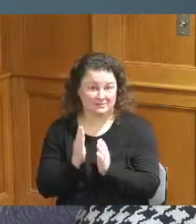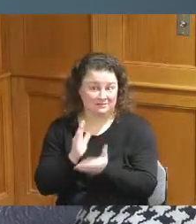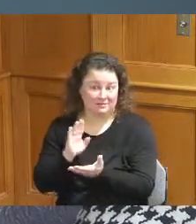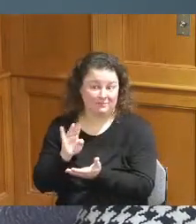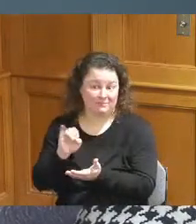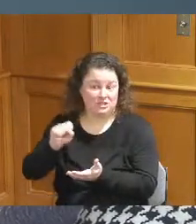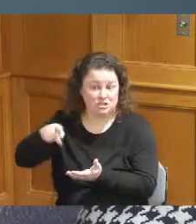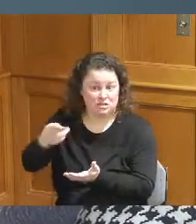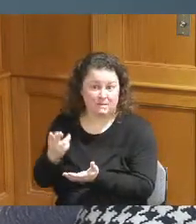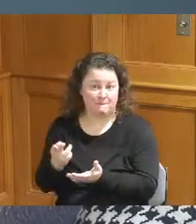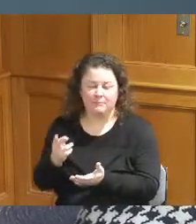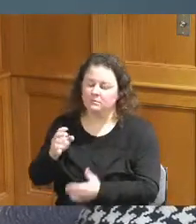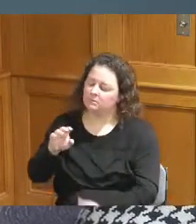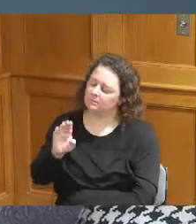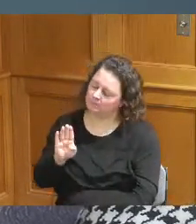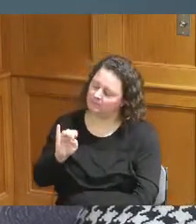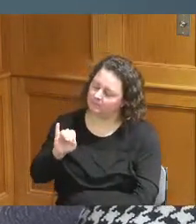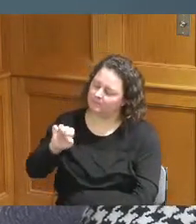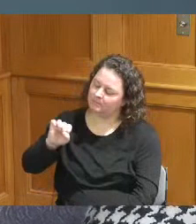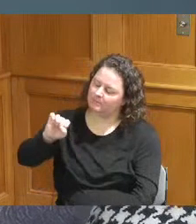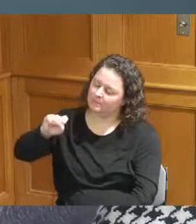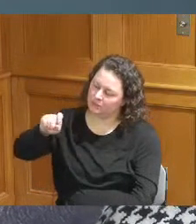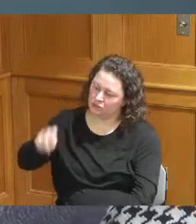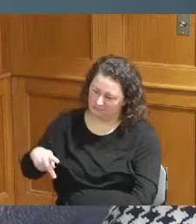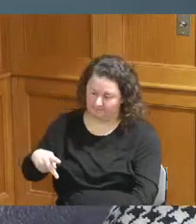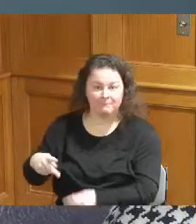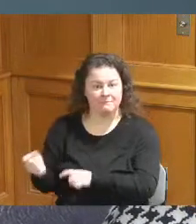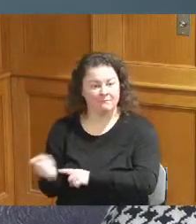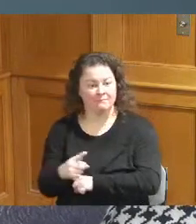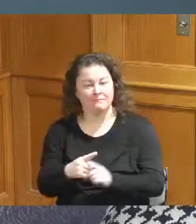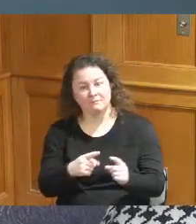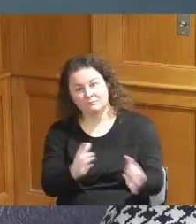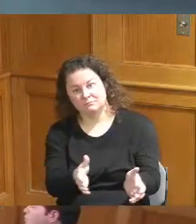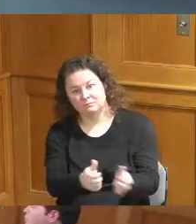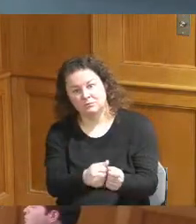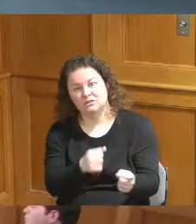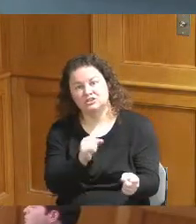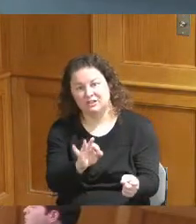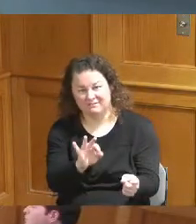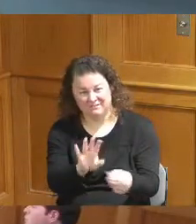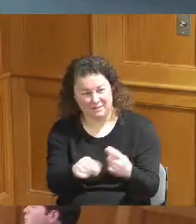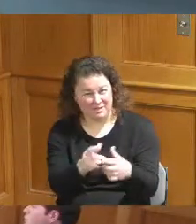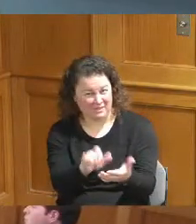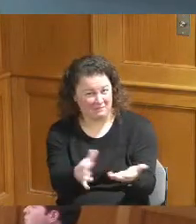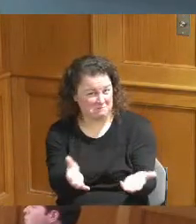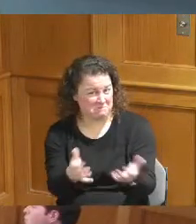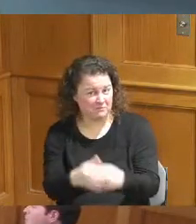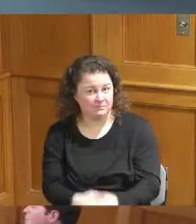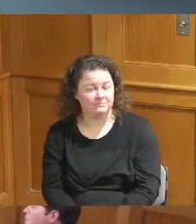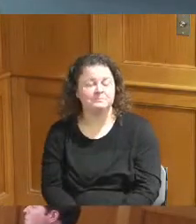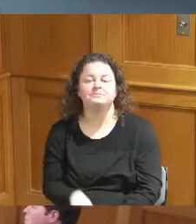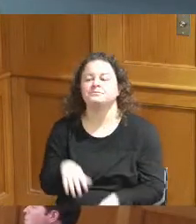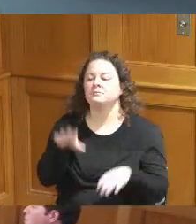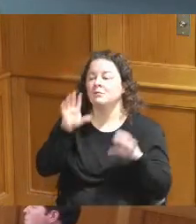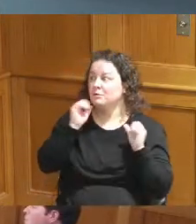and it may happen a little quicker thank you I also asked you have to present us some options